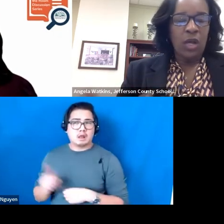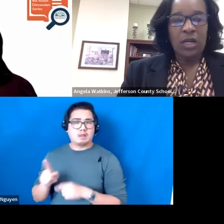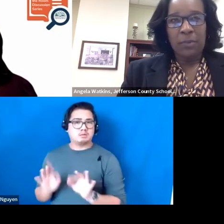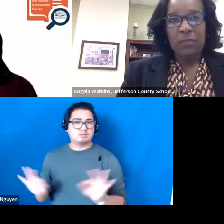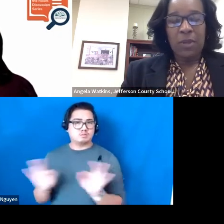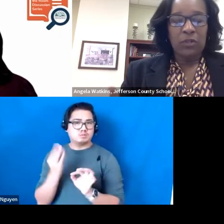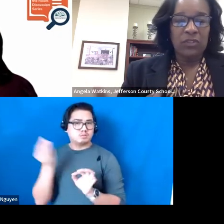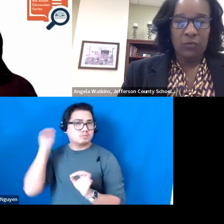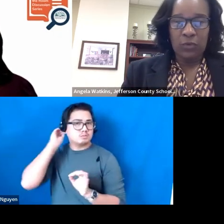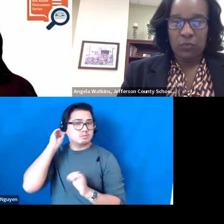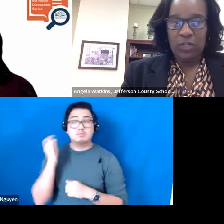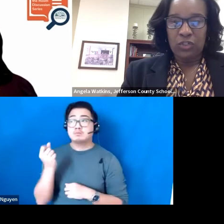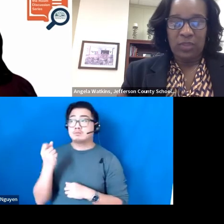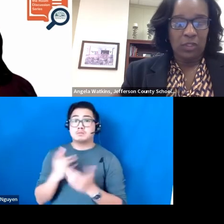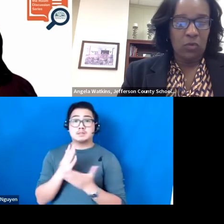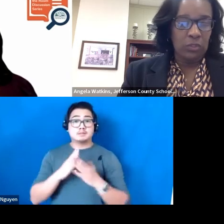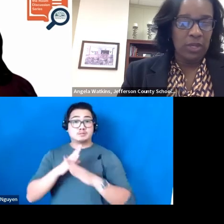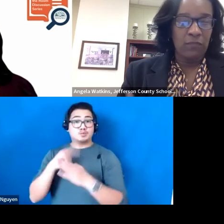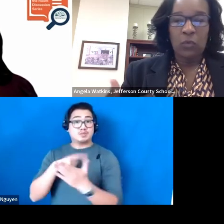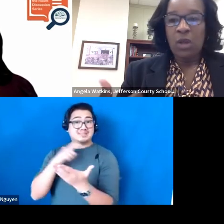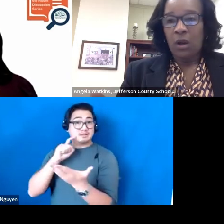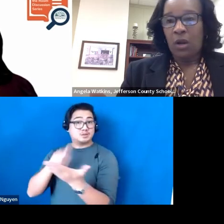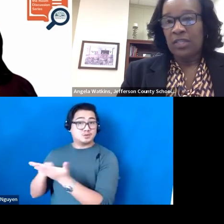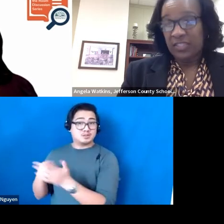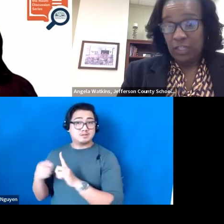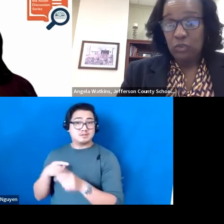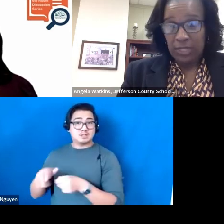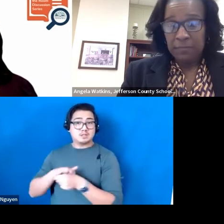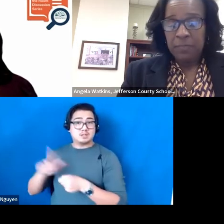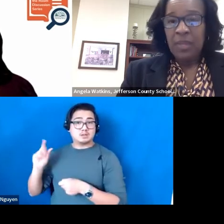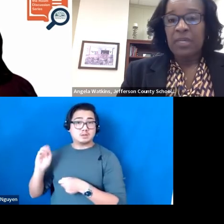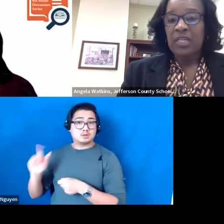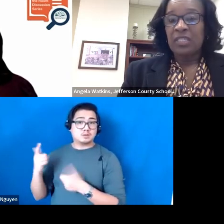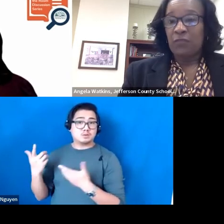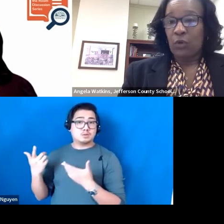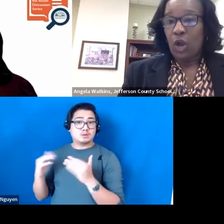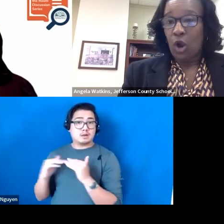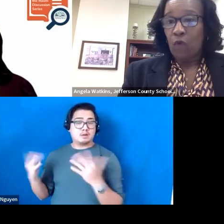A couple of the barriers that we've run into at the local level is scheduling, because it is very hard.